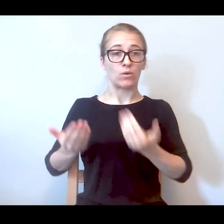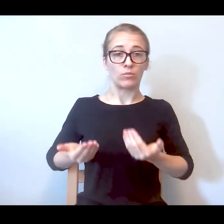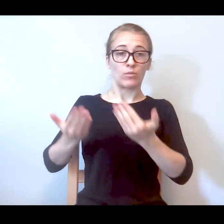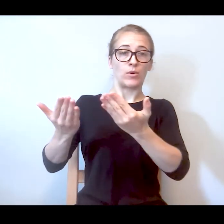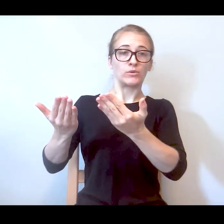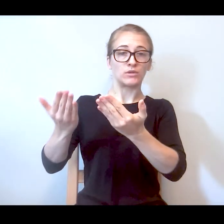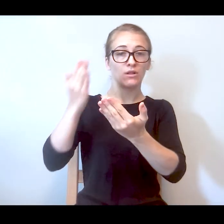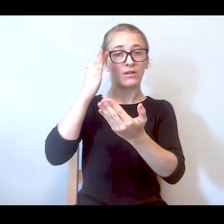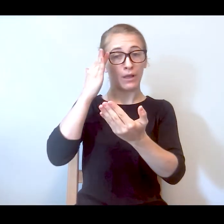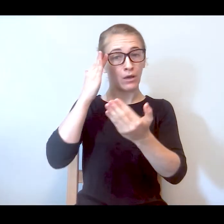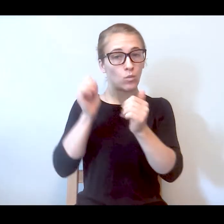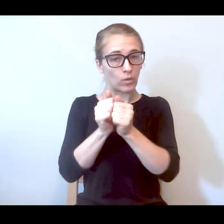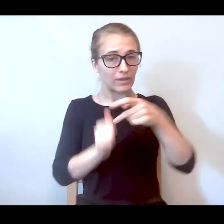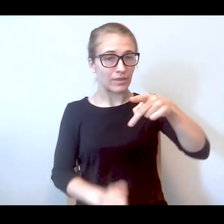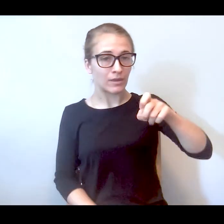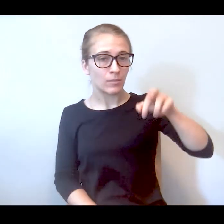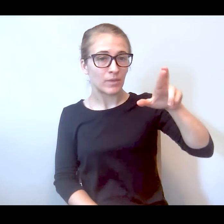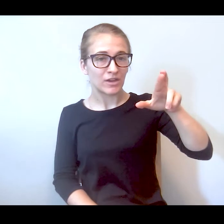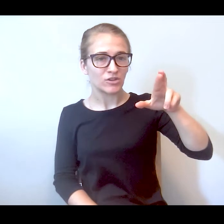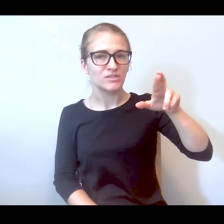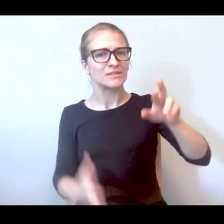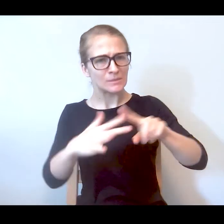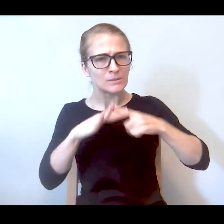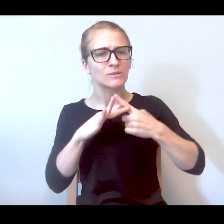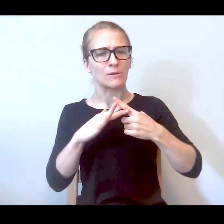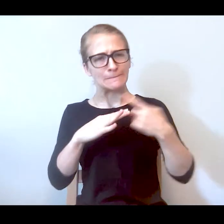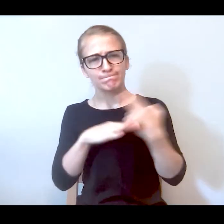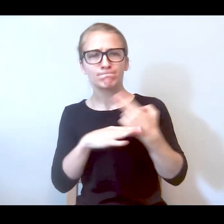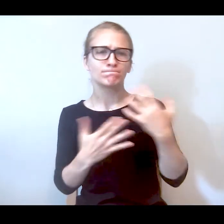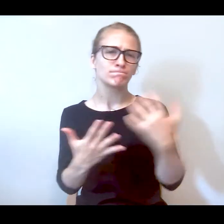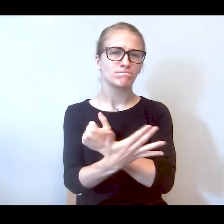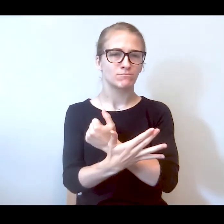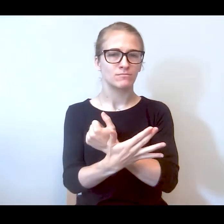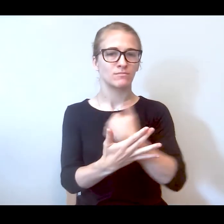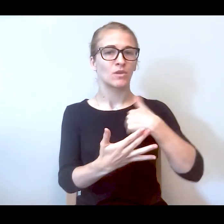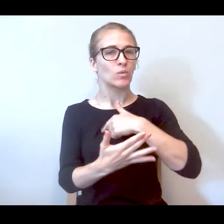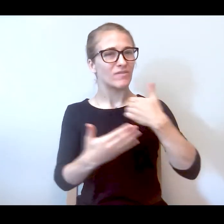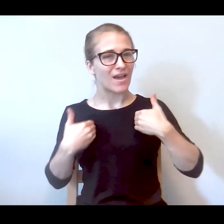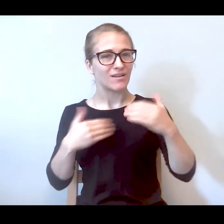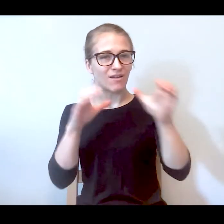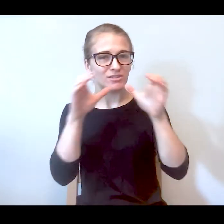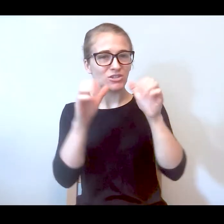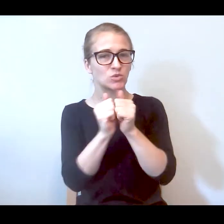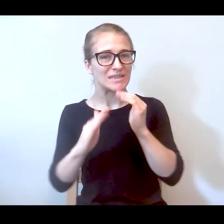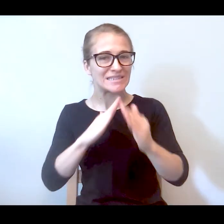peers, come to the forefront. But we've had these conversations with the city, advocacy, over and over